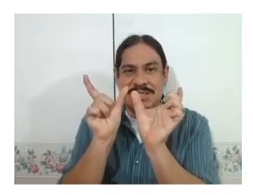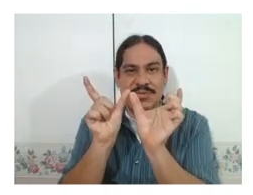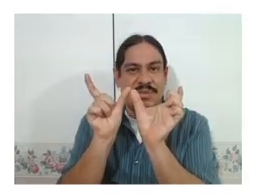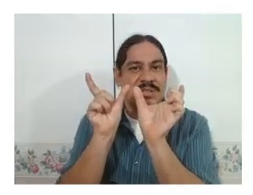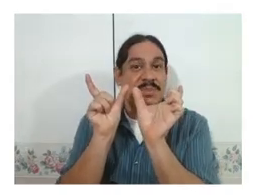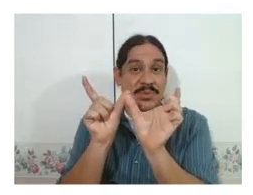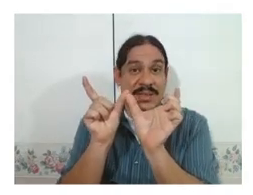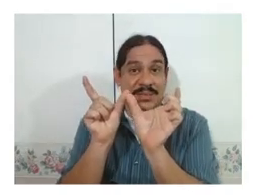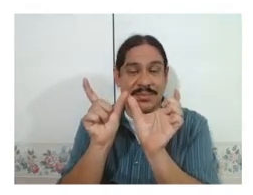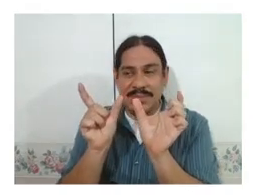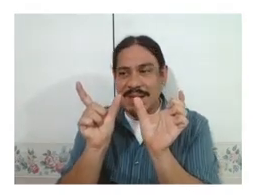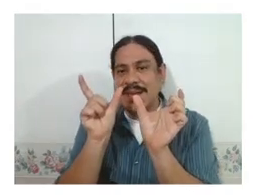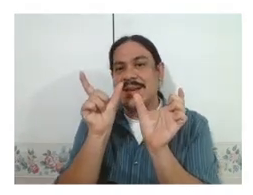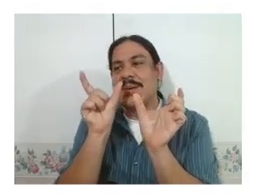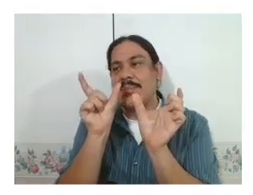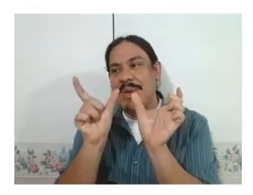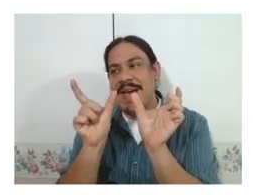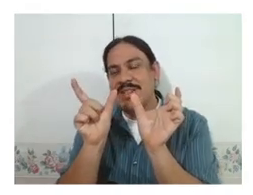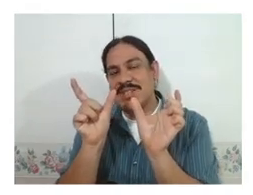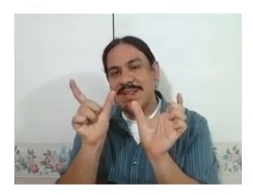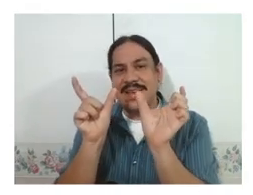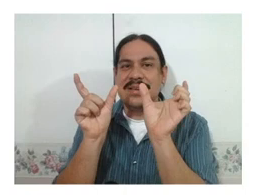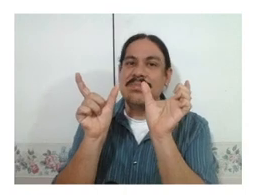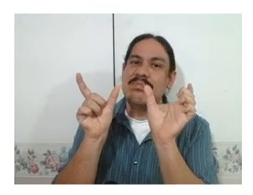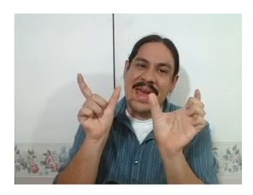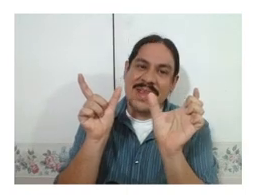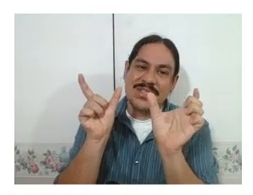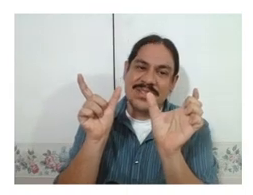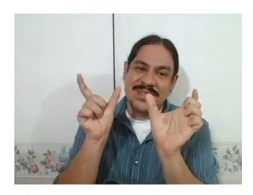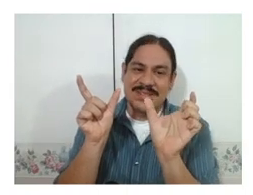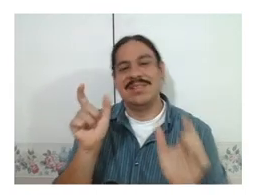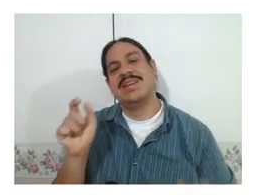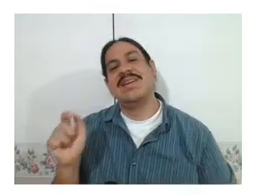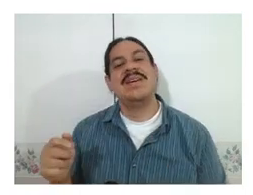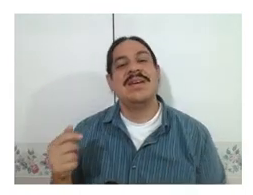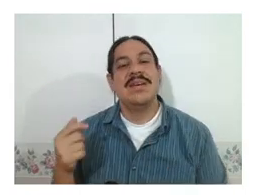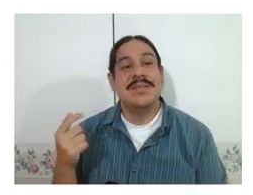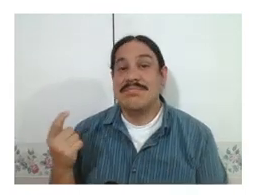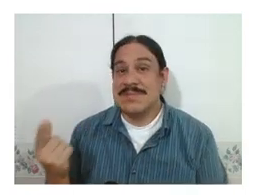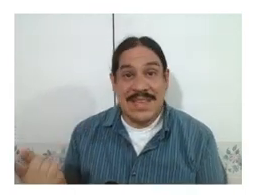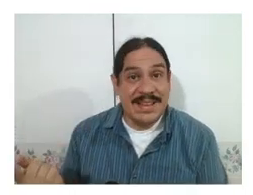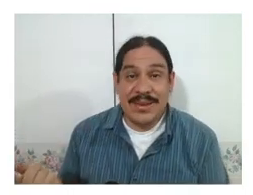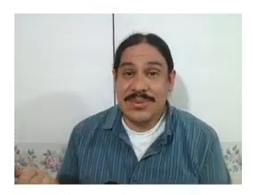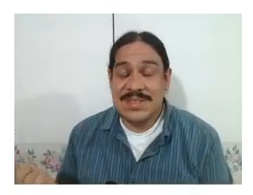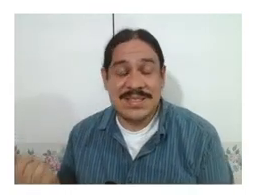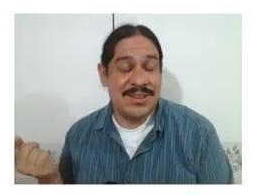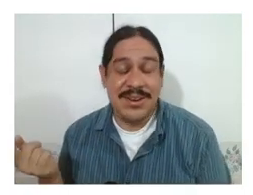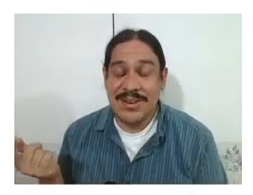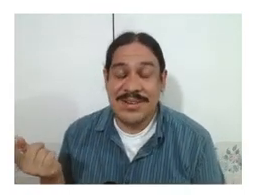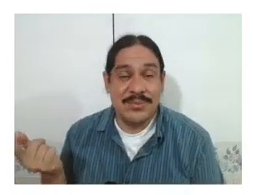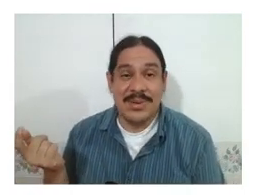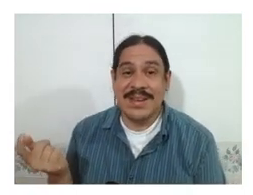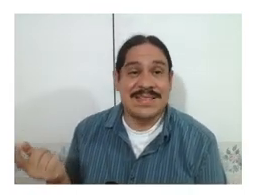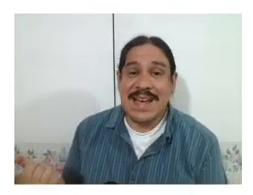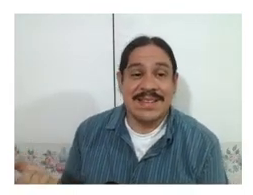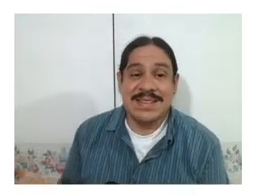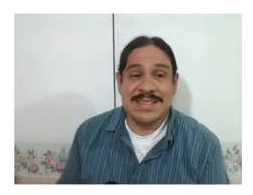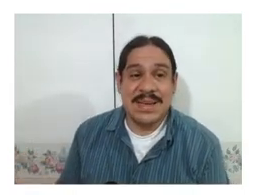different between them like 'pat' and 'bat'